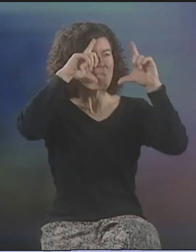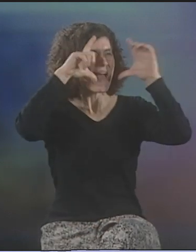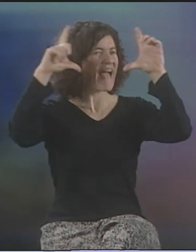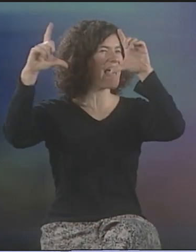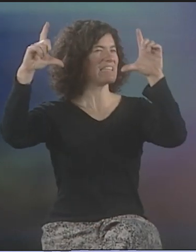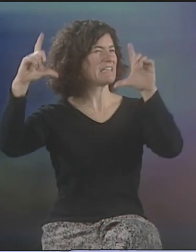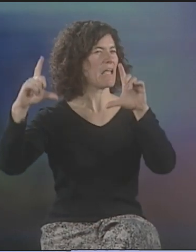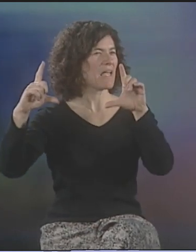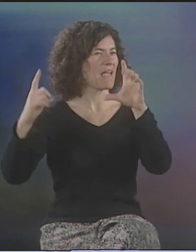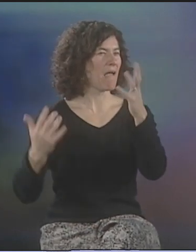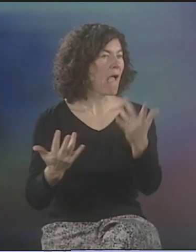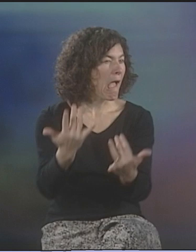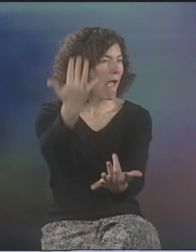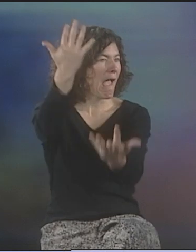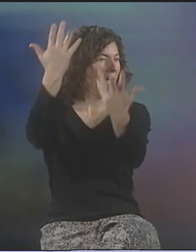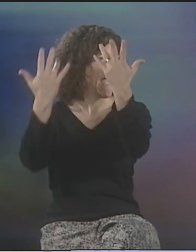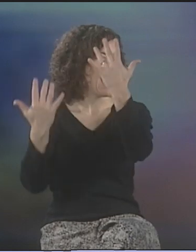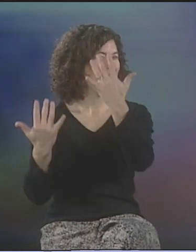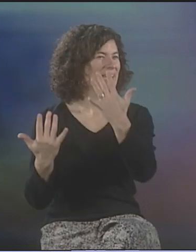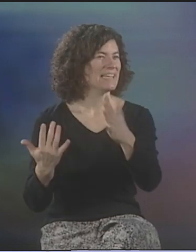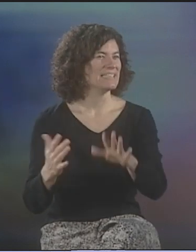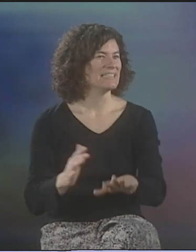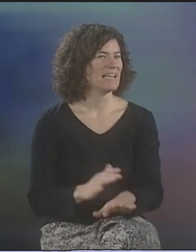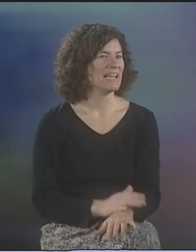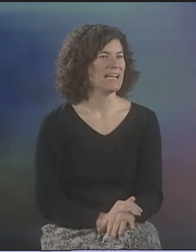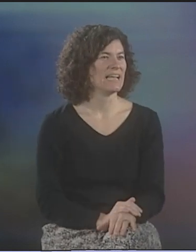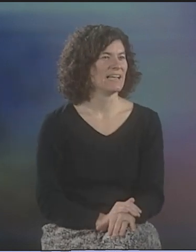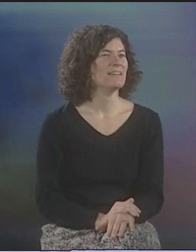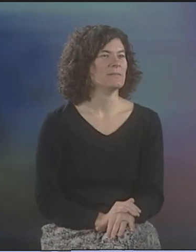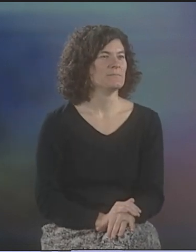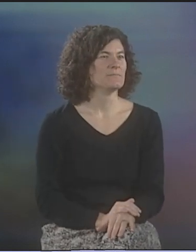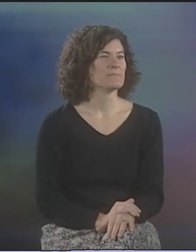OH, WITH THE RONALD REAGAN MASK, YES, AND THE FIRE. I REMEMBER THAT.